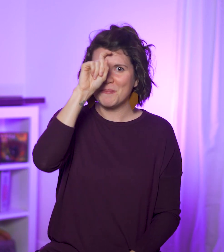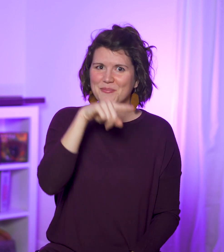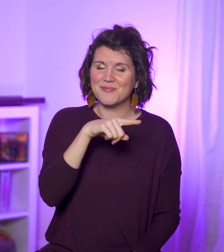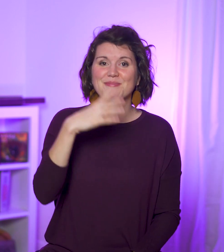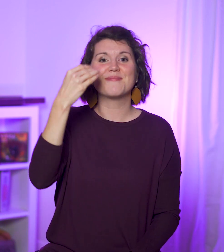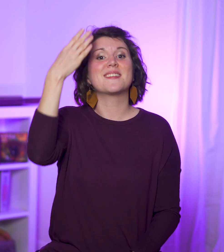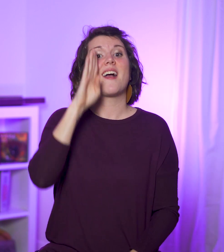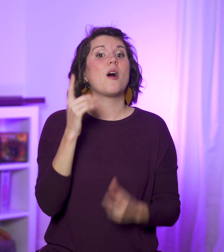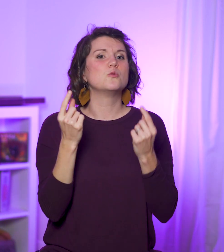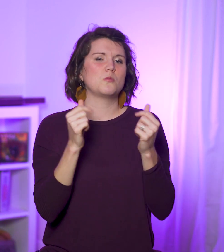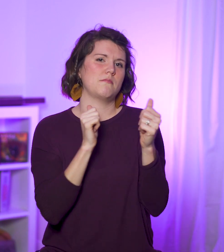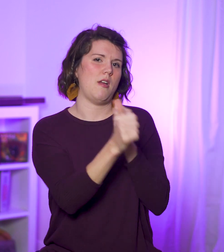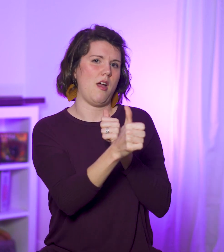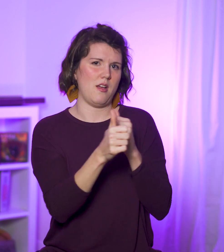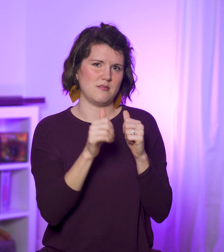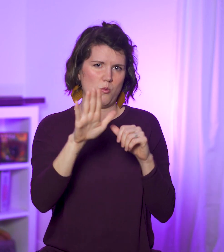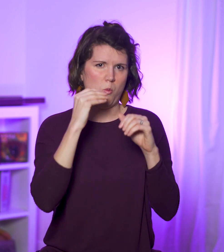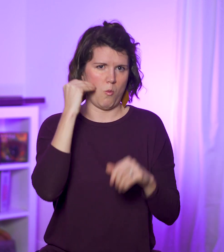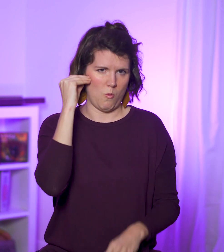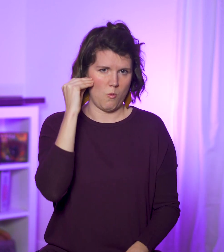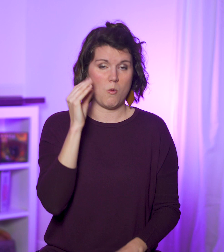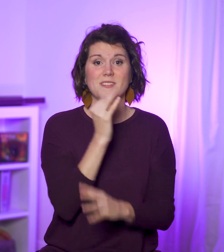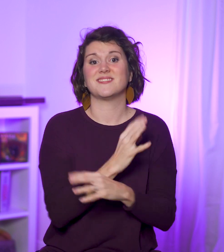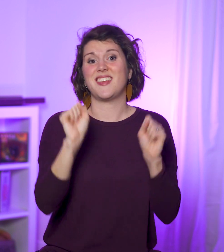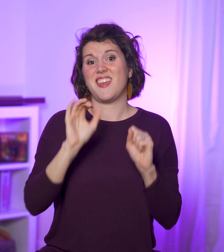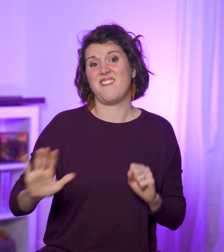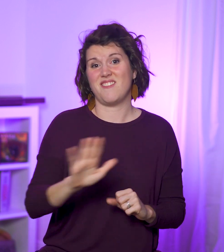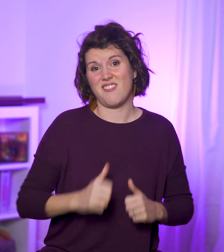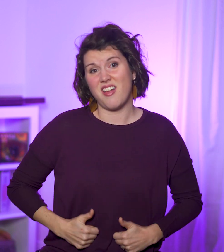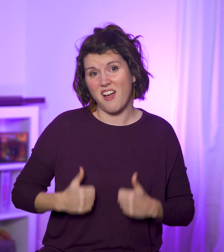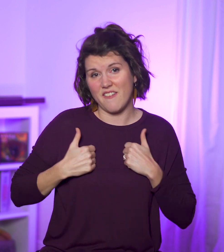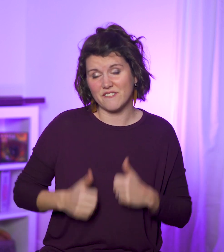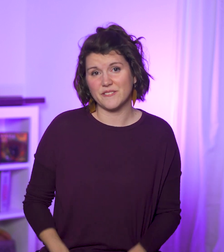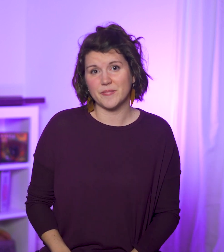when God “passed over” their homes and saved their lives.